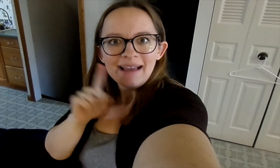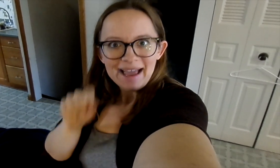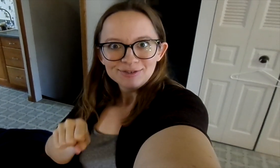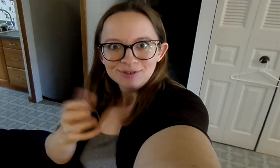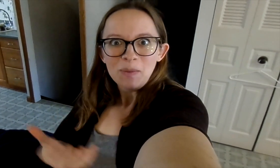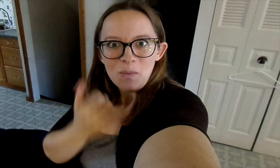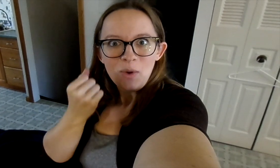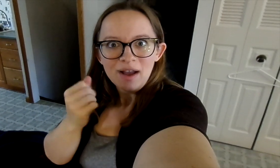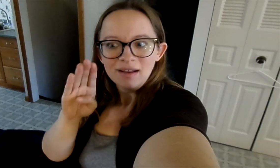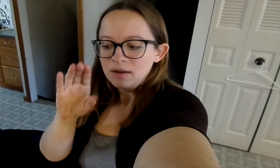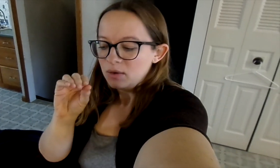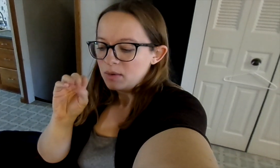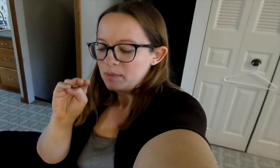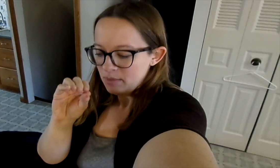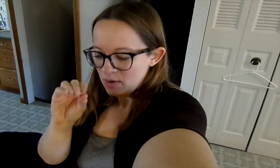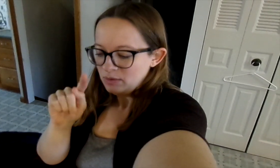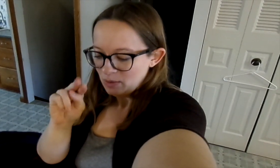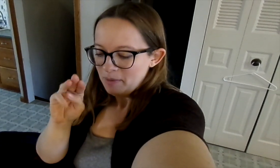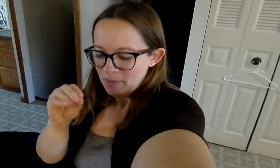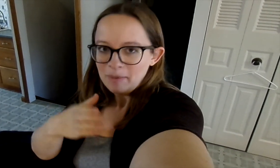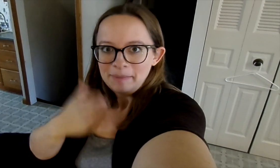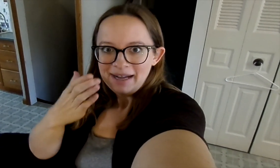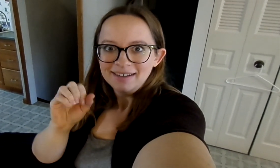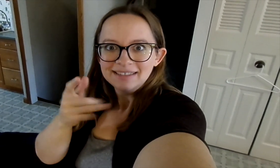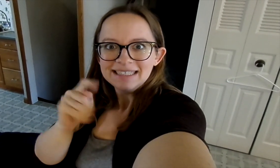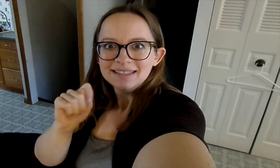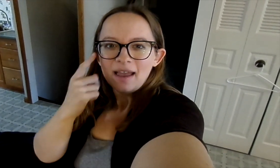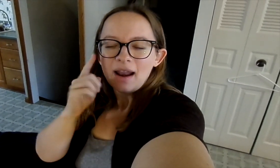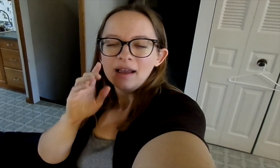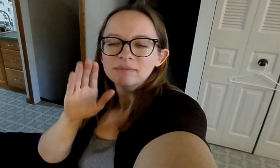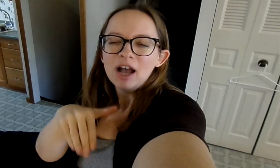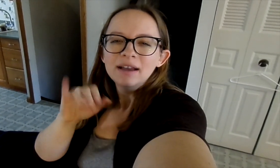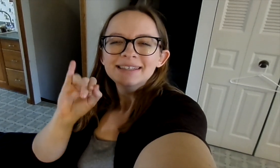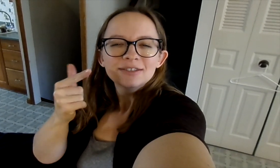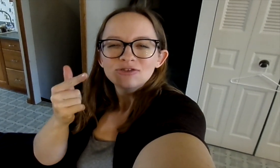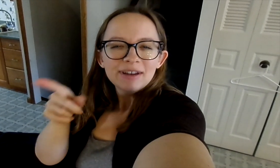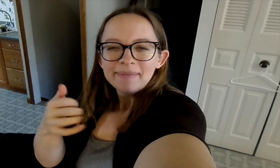but I actually won Comotomo bottles. Like a bottle set.